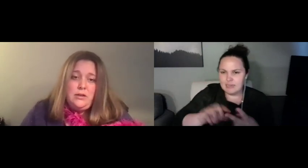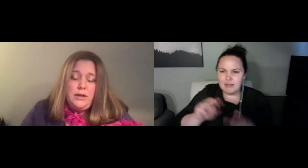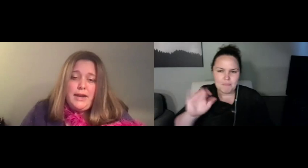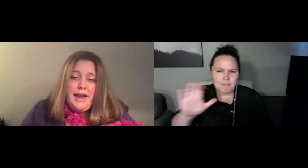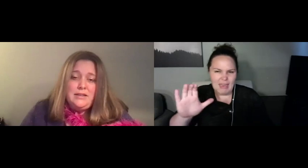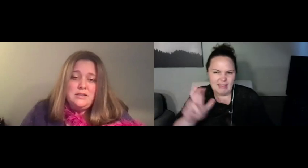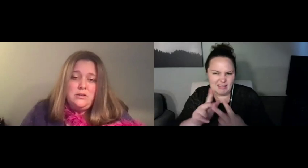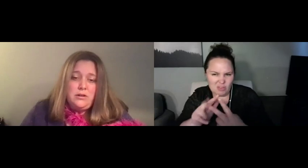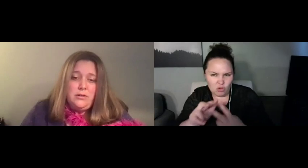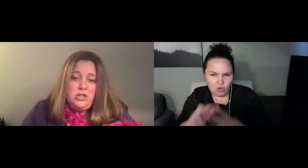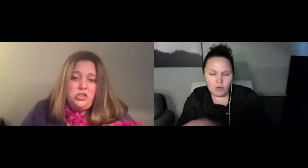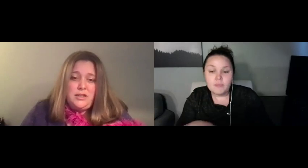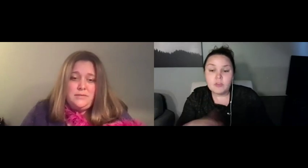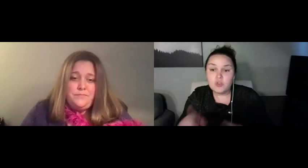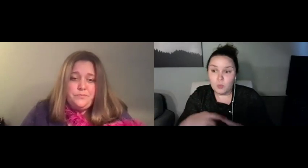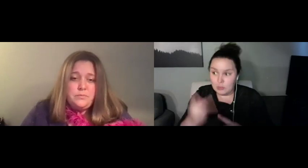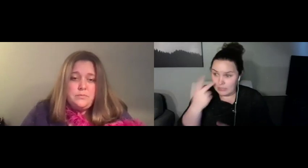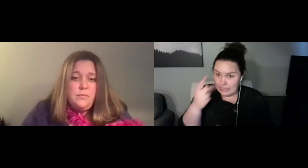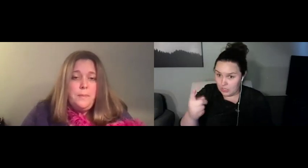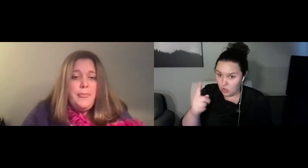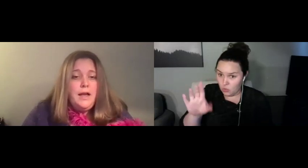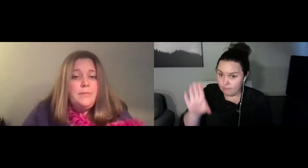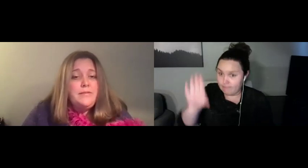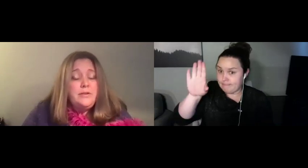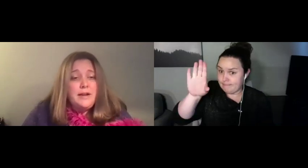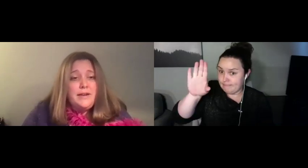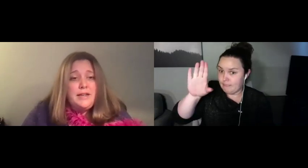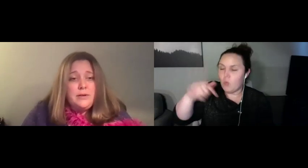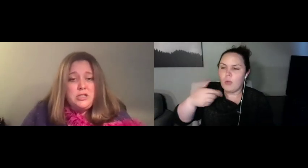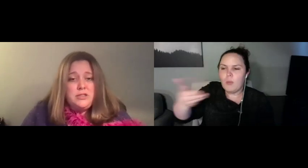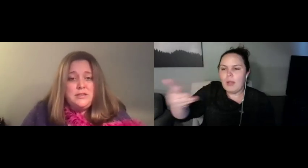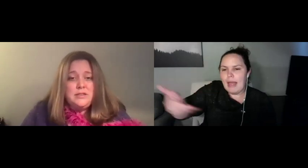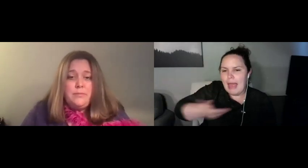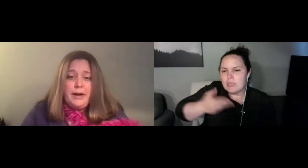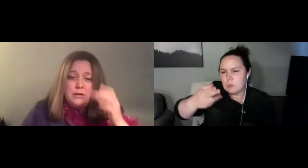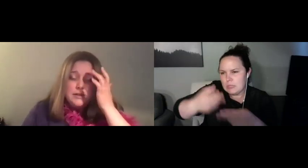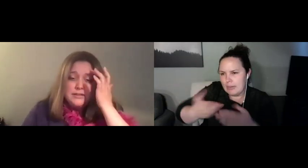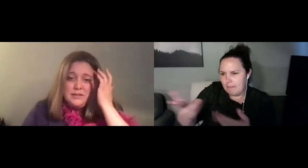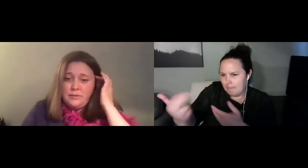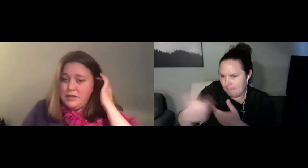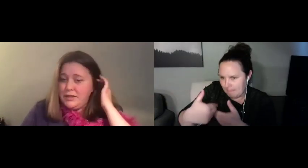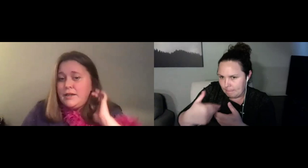you can ask your question. If you have any questions about accessibility,